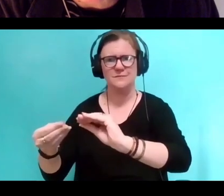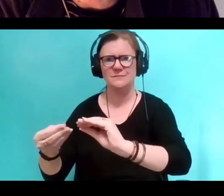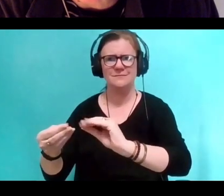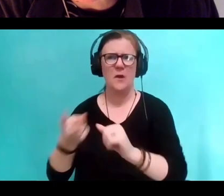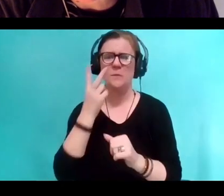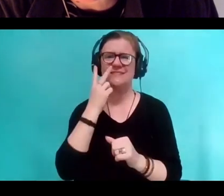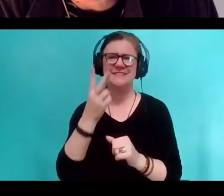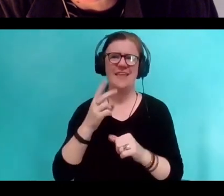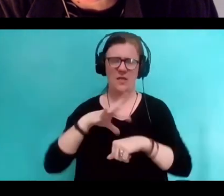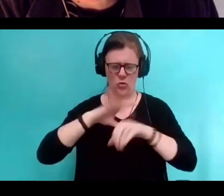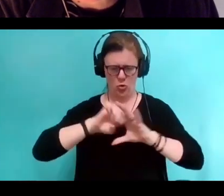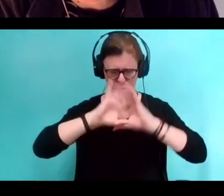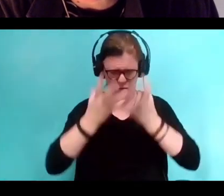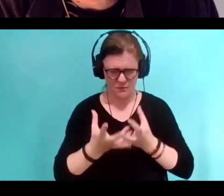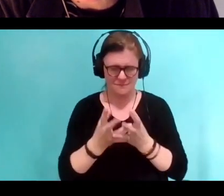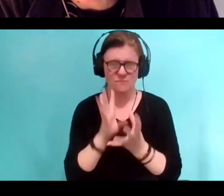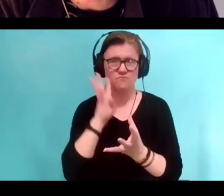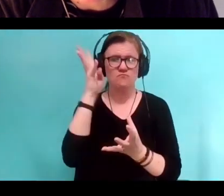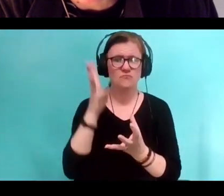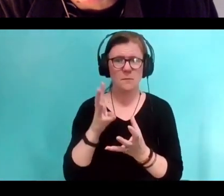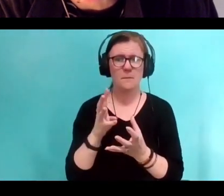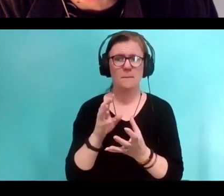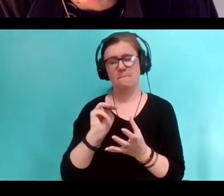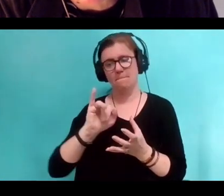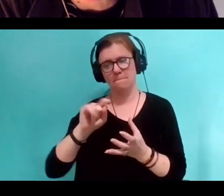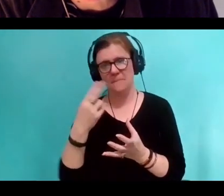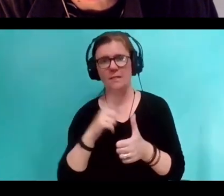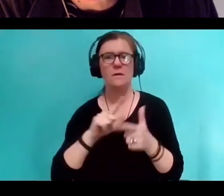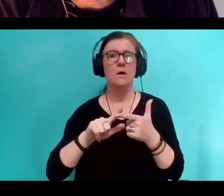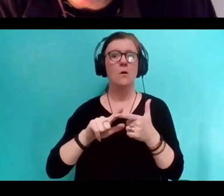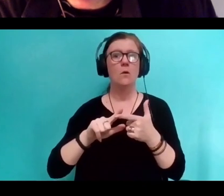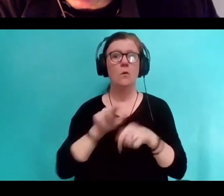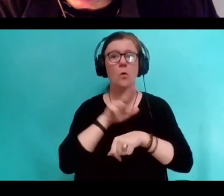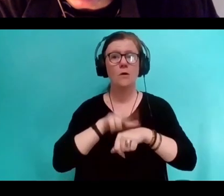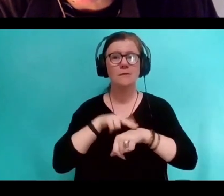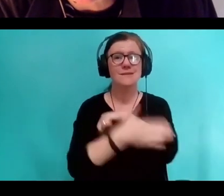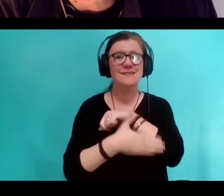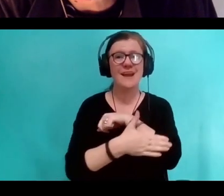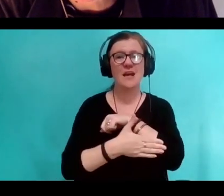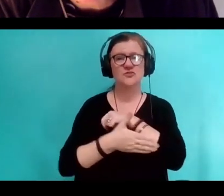We can see it in national histories and mythologized national histories,